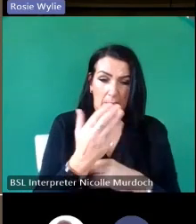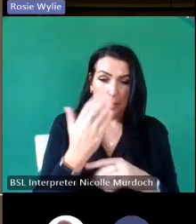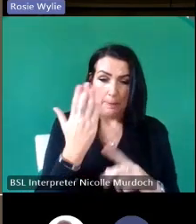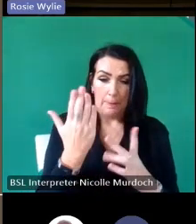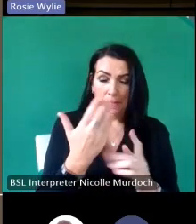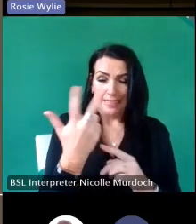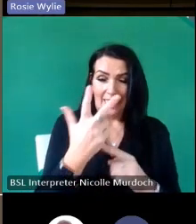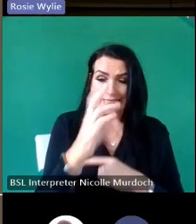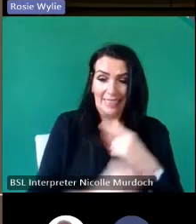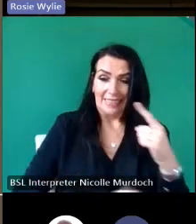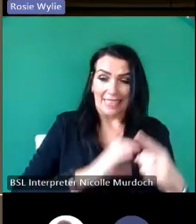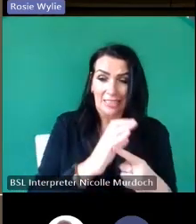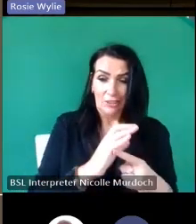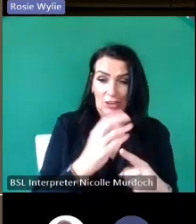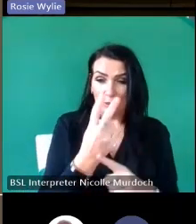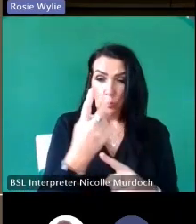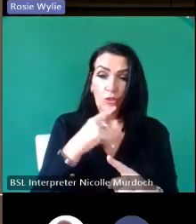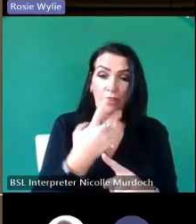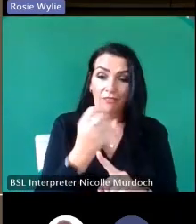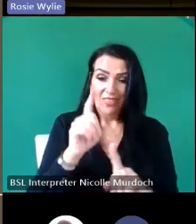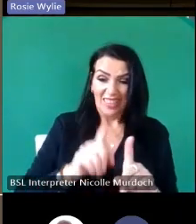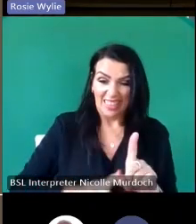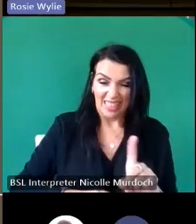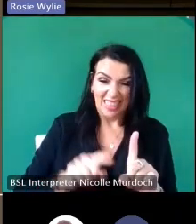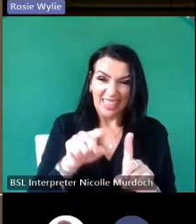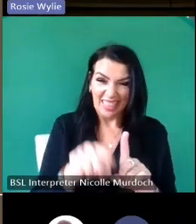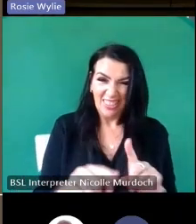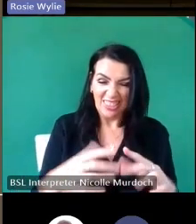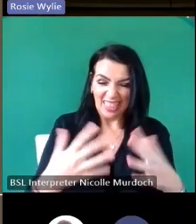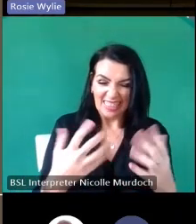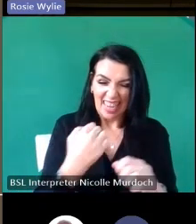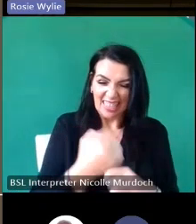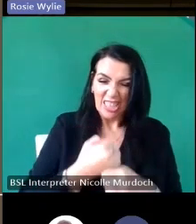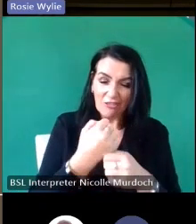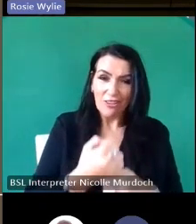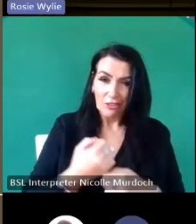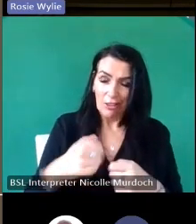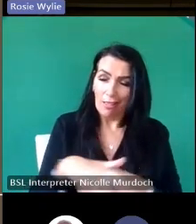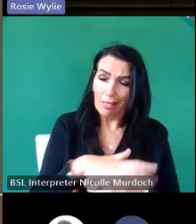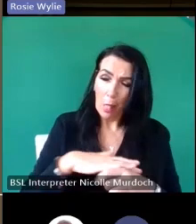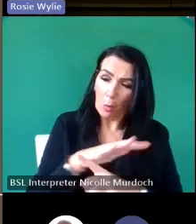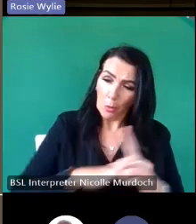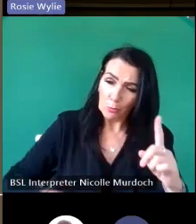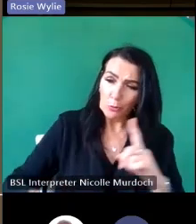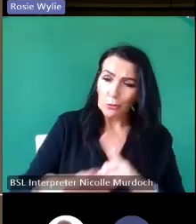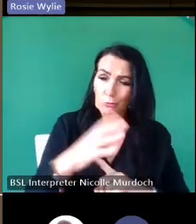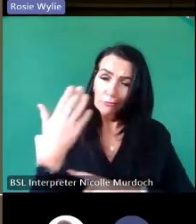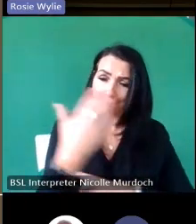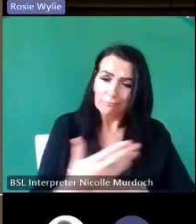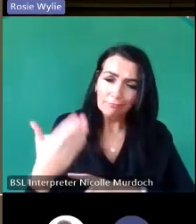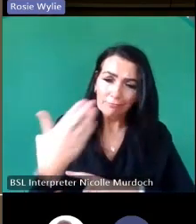250 years 10 generations of local community investing in that building so this project is